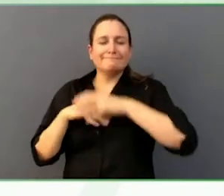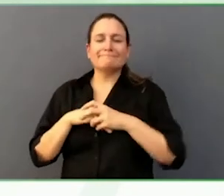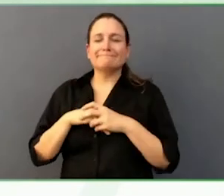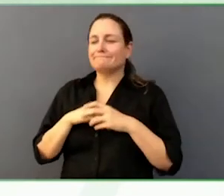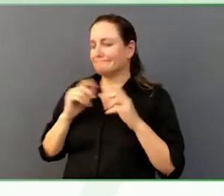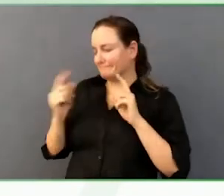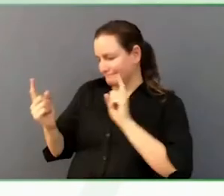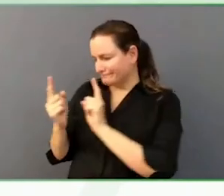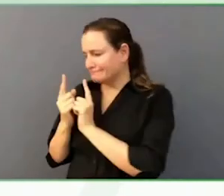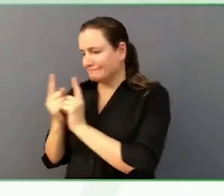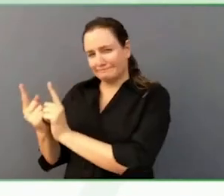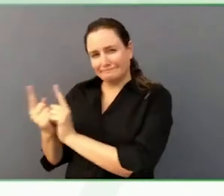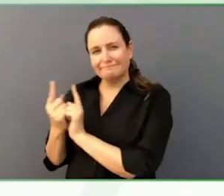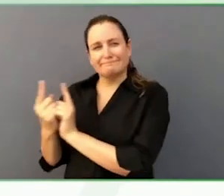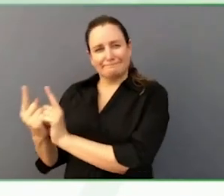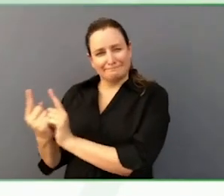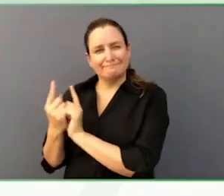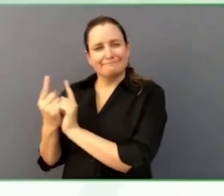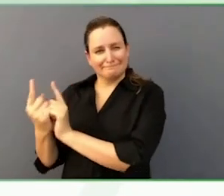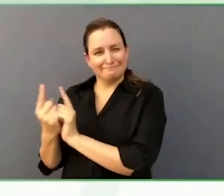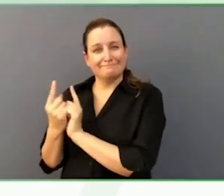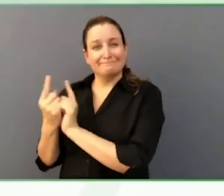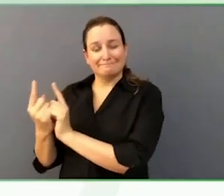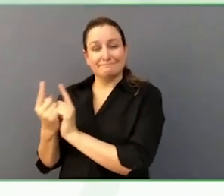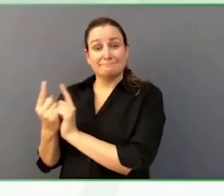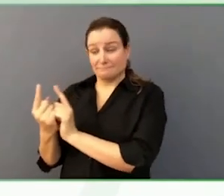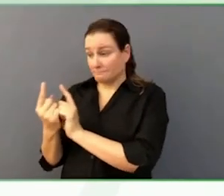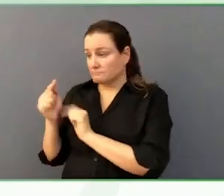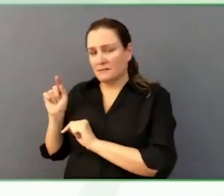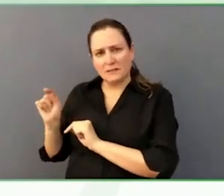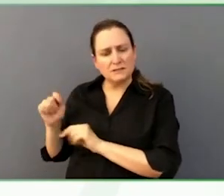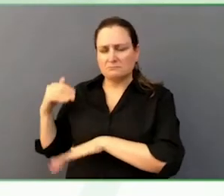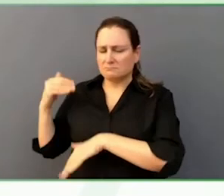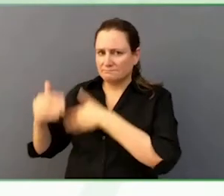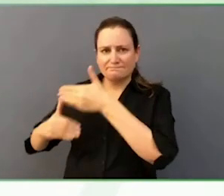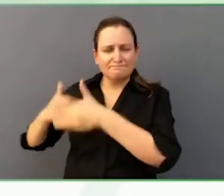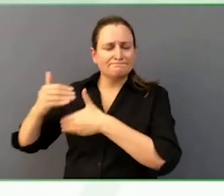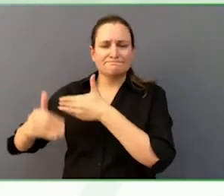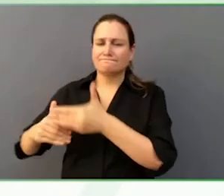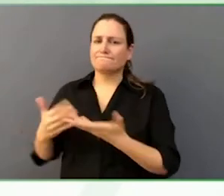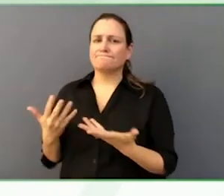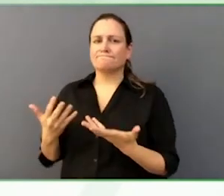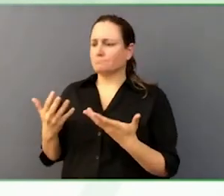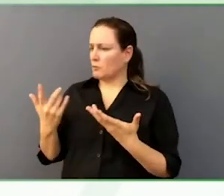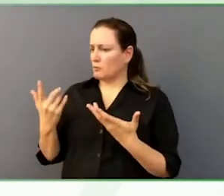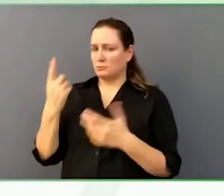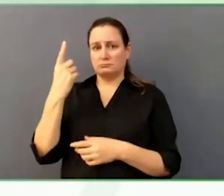day, doesn't matter if it is a new staff member with him, it really